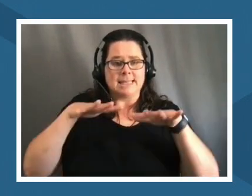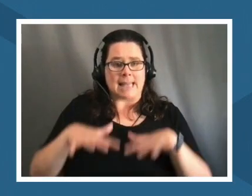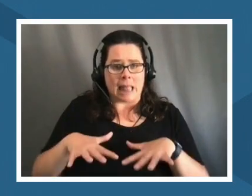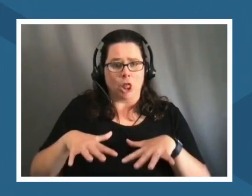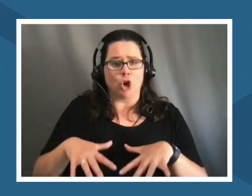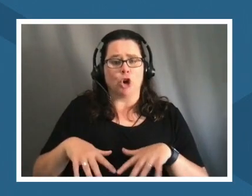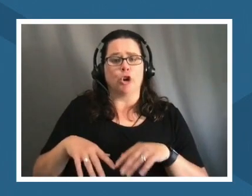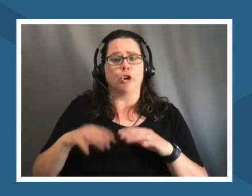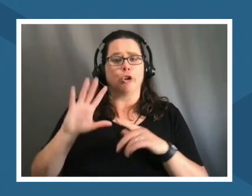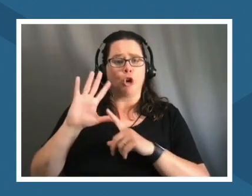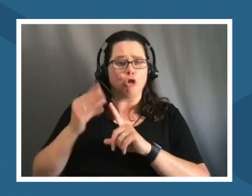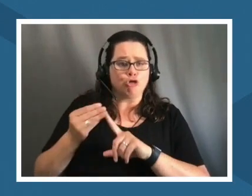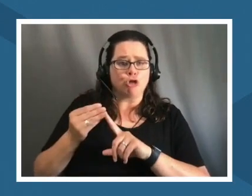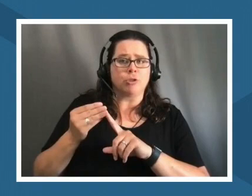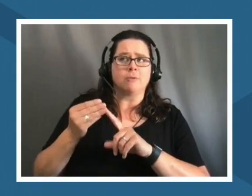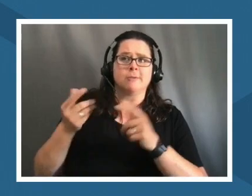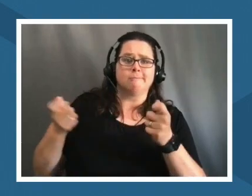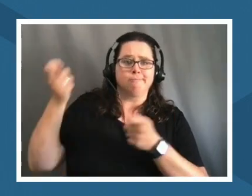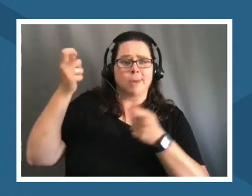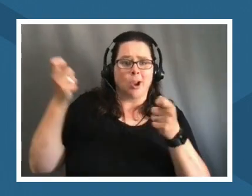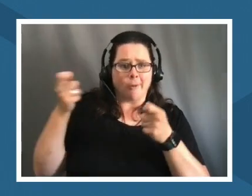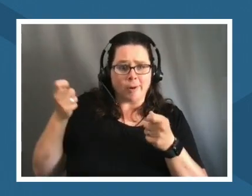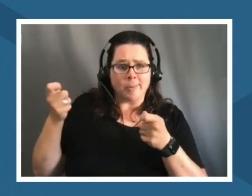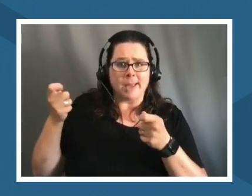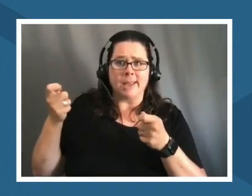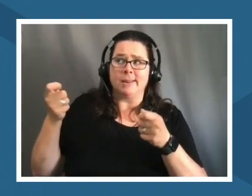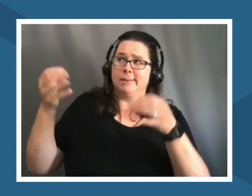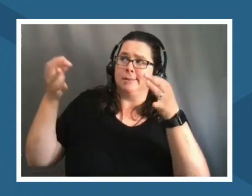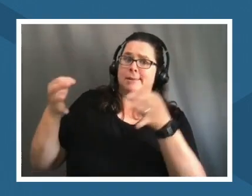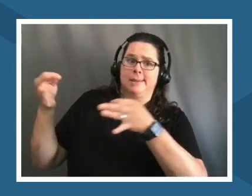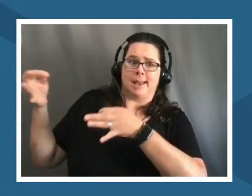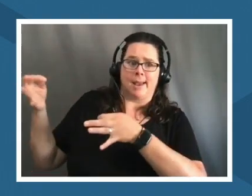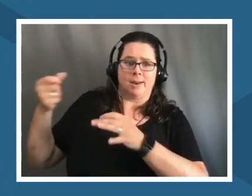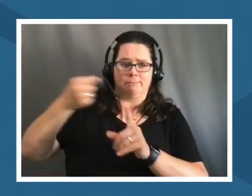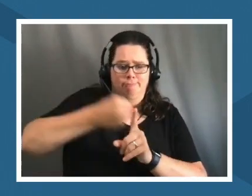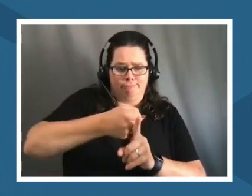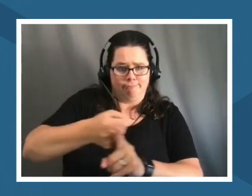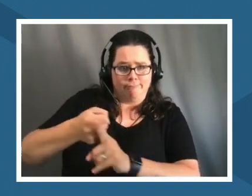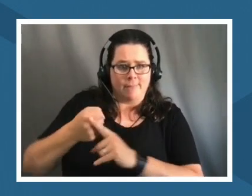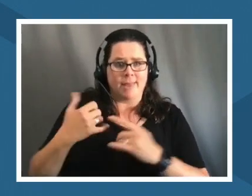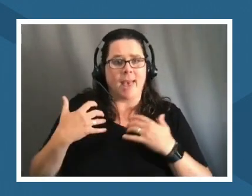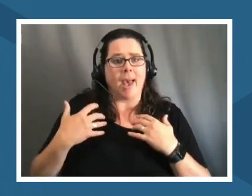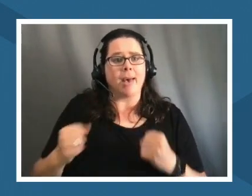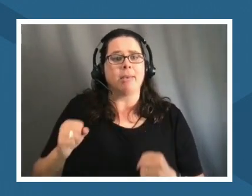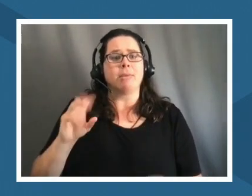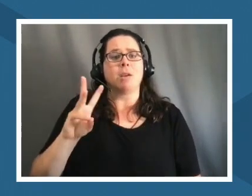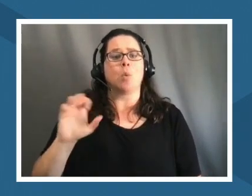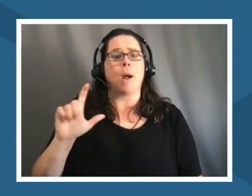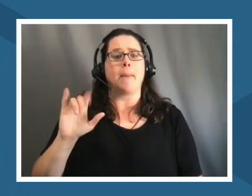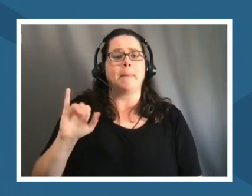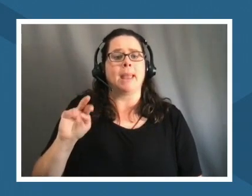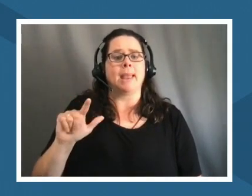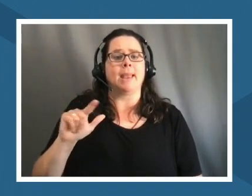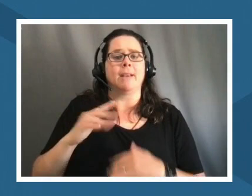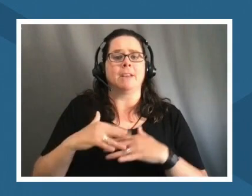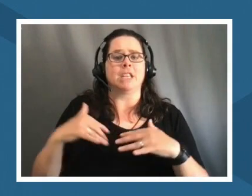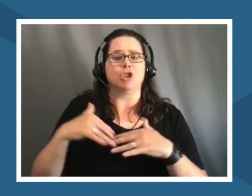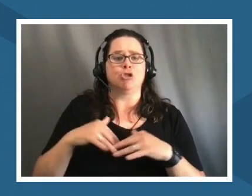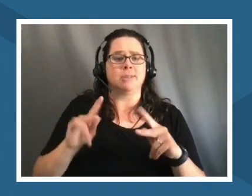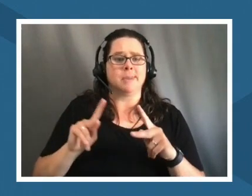are infecting that are impacting and affecting the the health and well-being